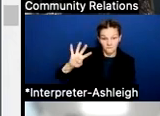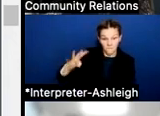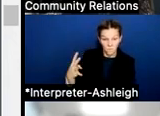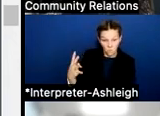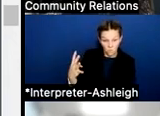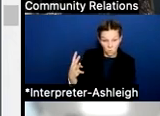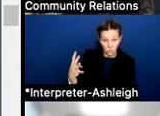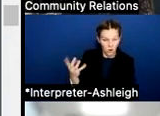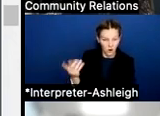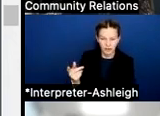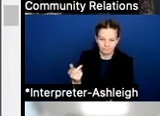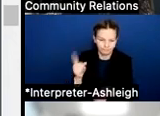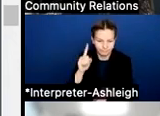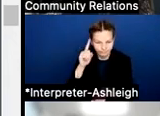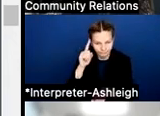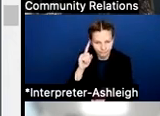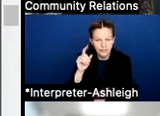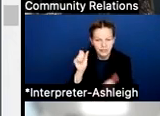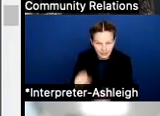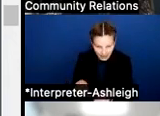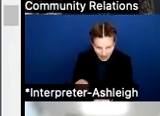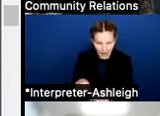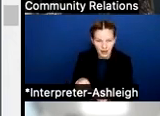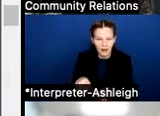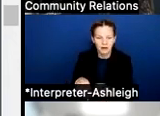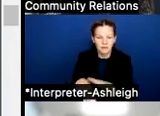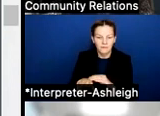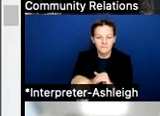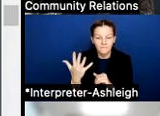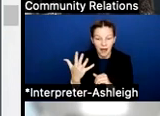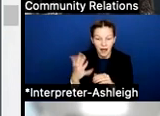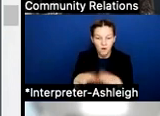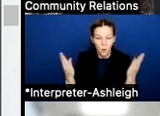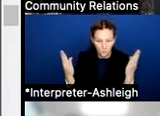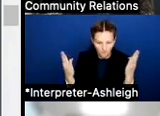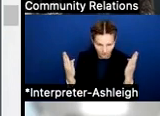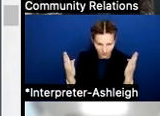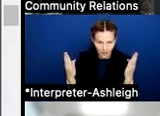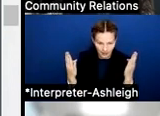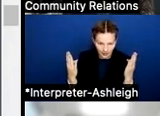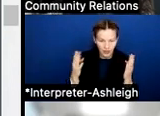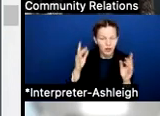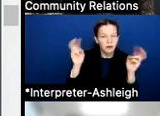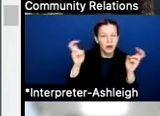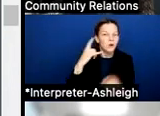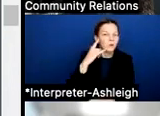to have up to five golden pennies voted on by the board. You can have up to eight golden pennies, but after the five,